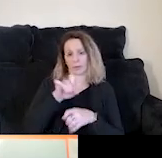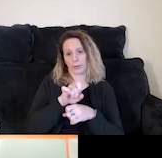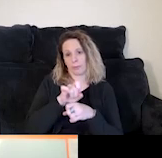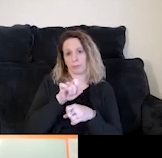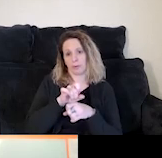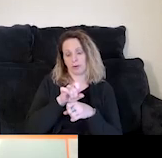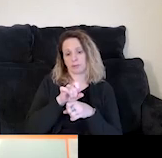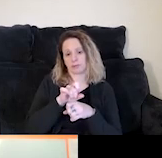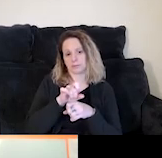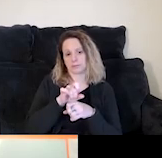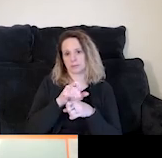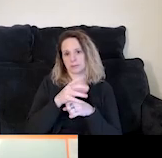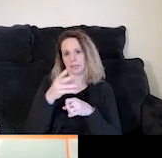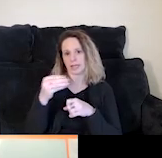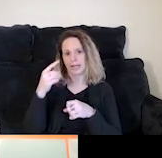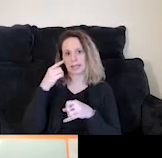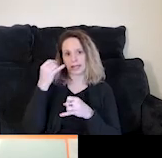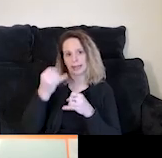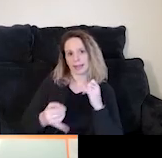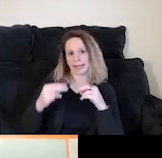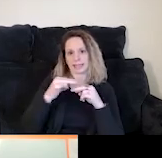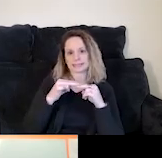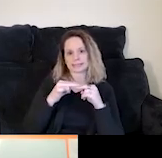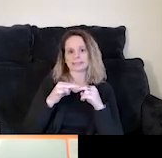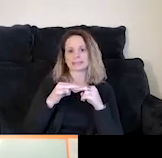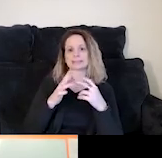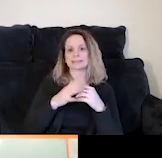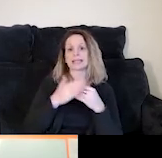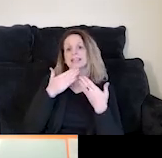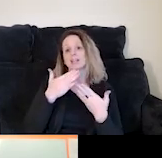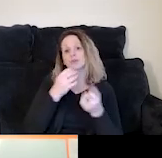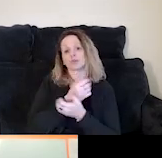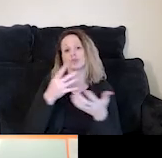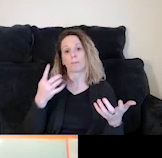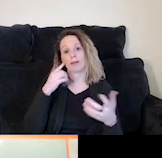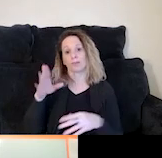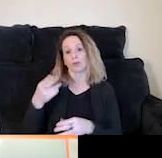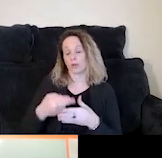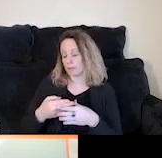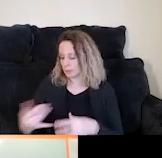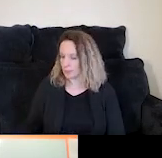And let's see, I think the last slide is to our, to thank you for your participation today.